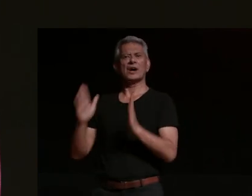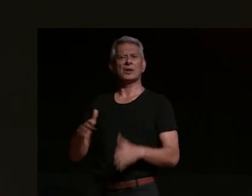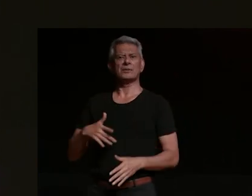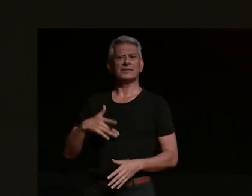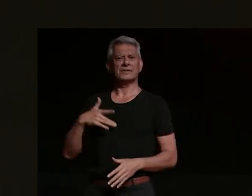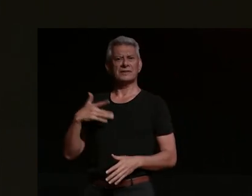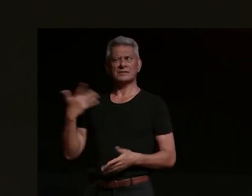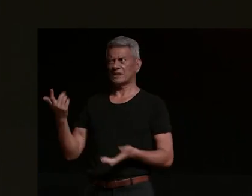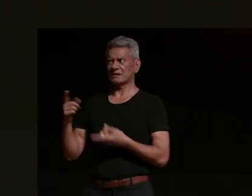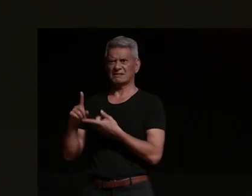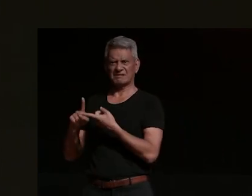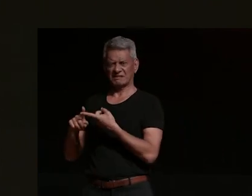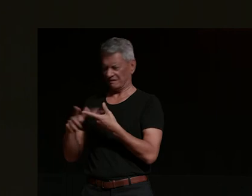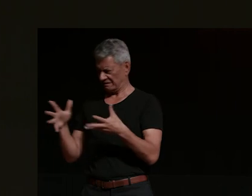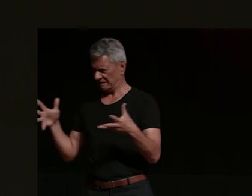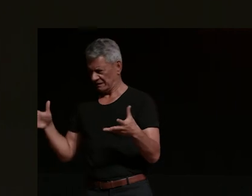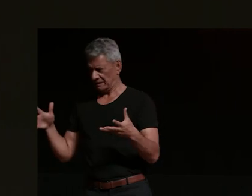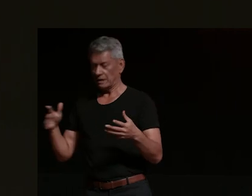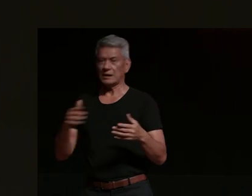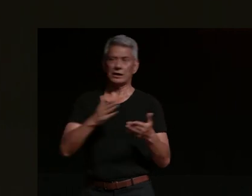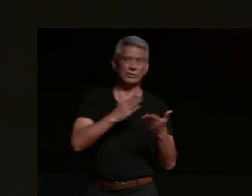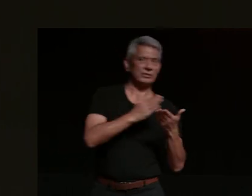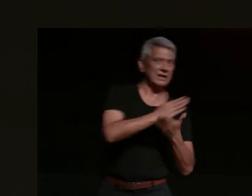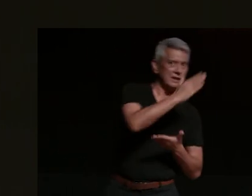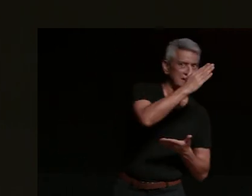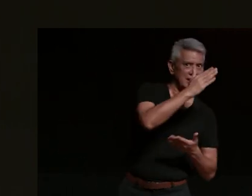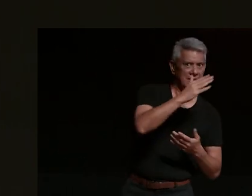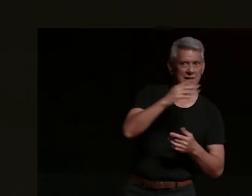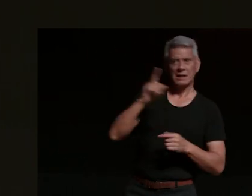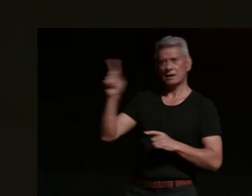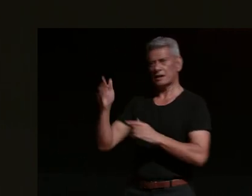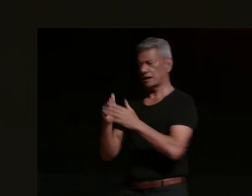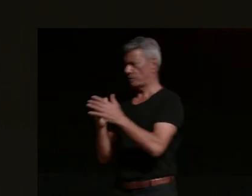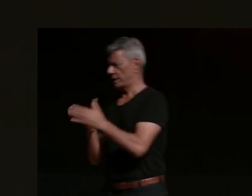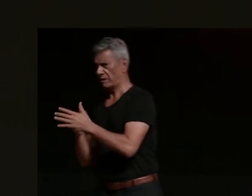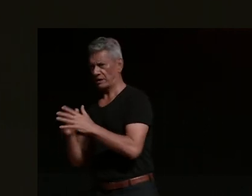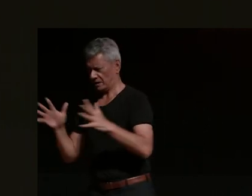distance between reality and desire that if we were to be privileged to happiness